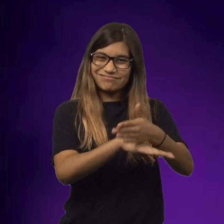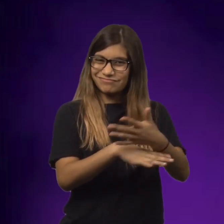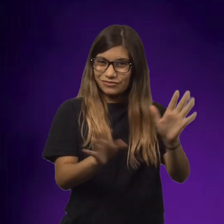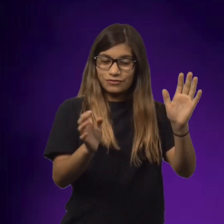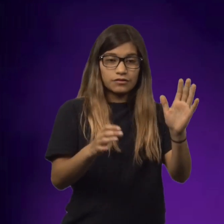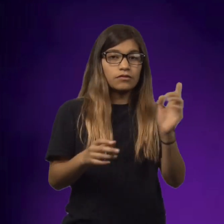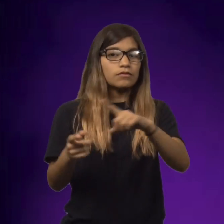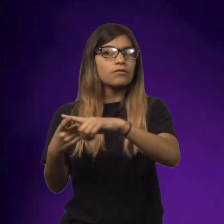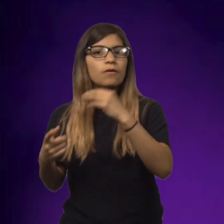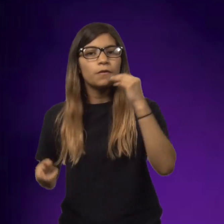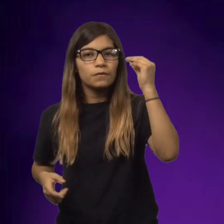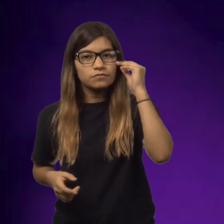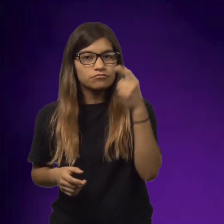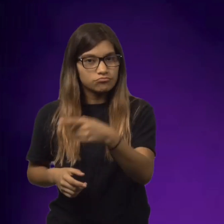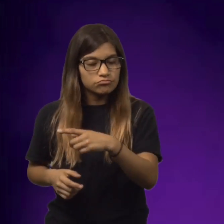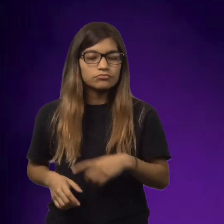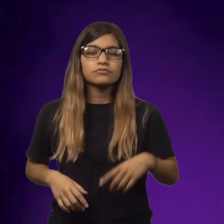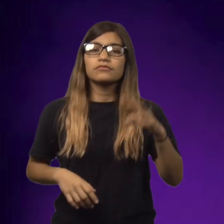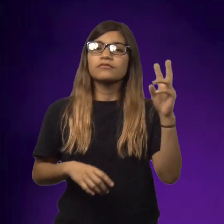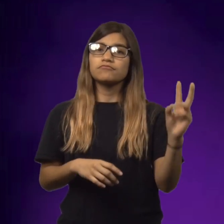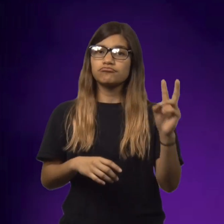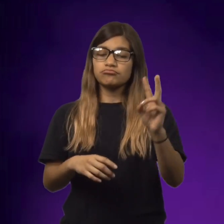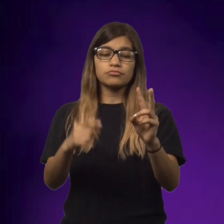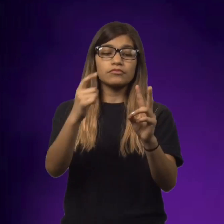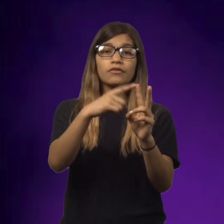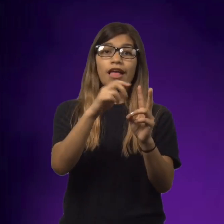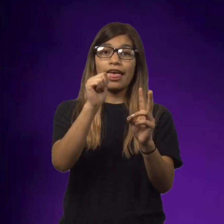School had just finished for the day and the girls were heading home.